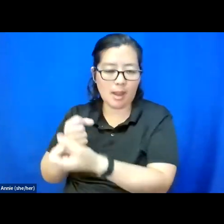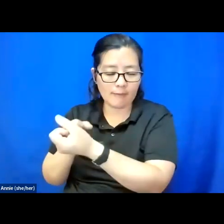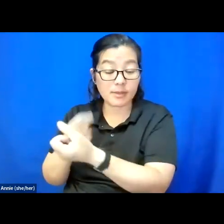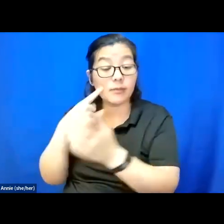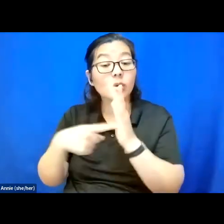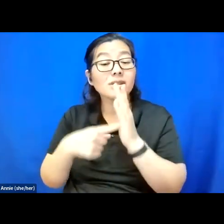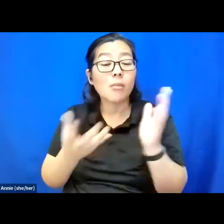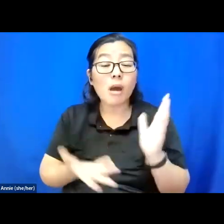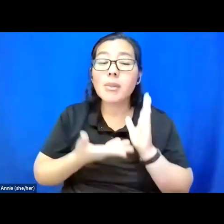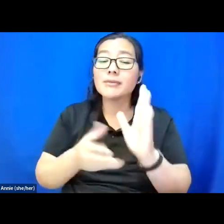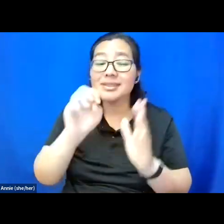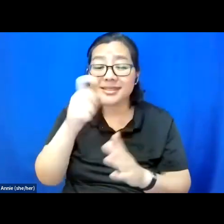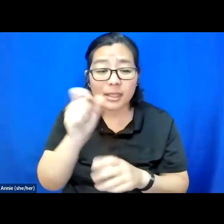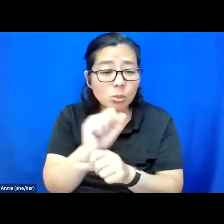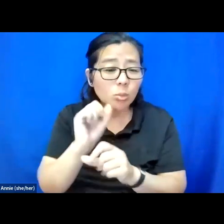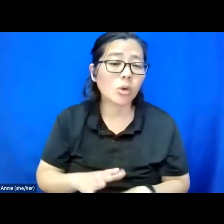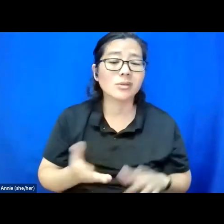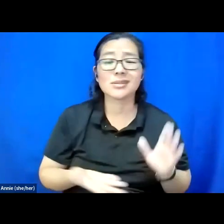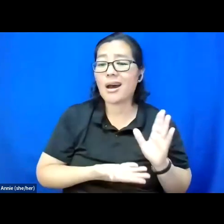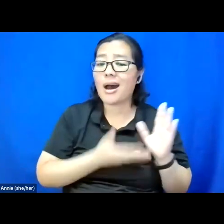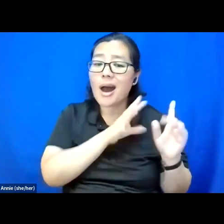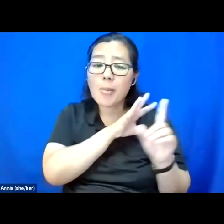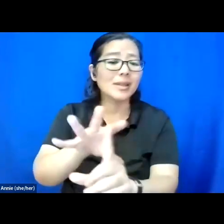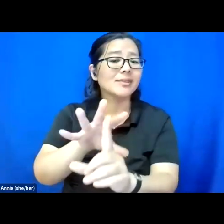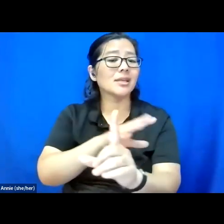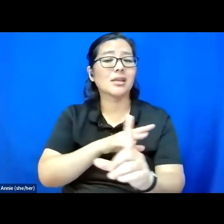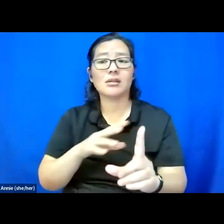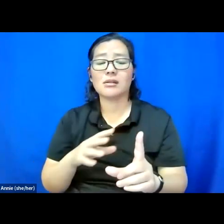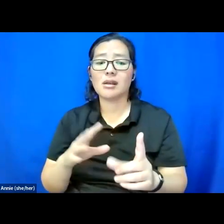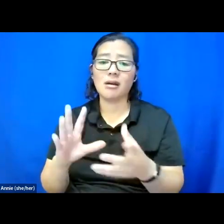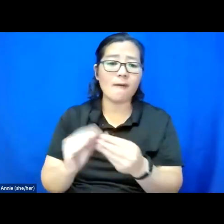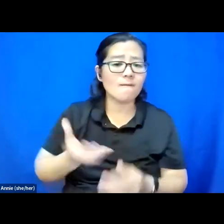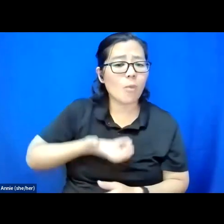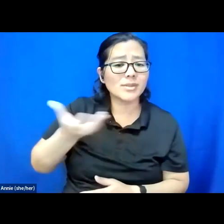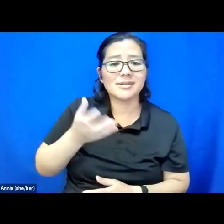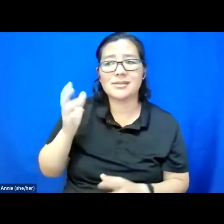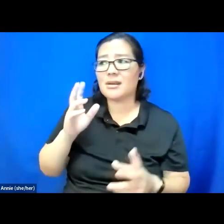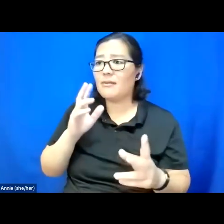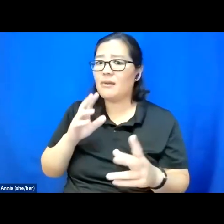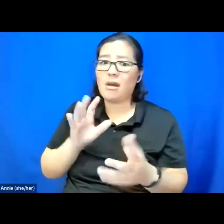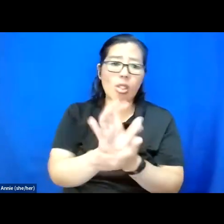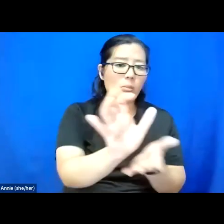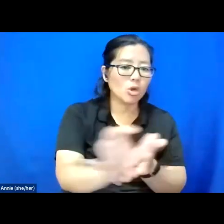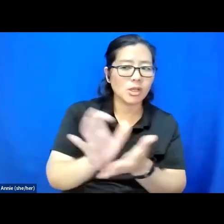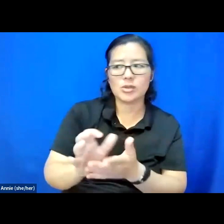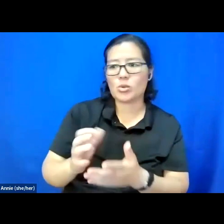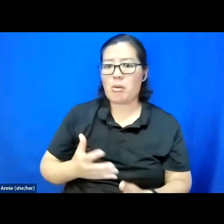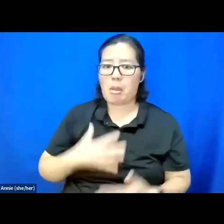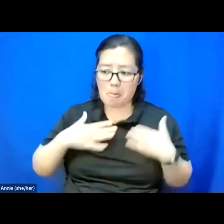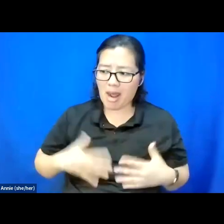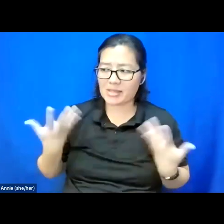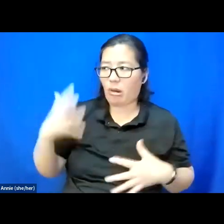uplifting the voices of marginalized and bodies that have been colonized by history and time.